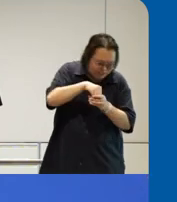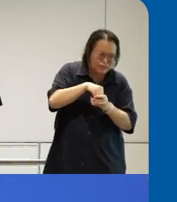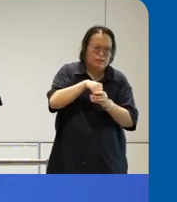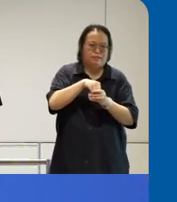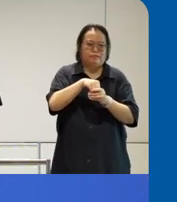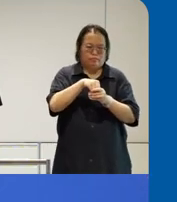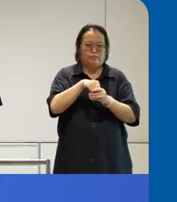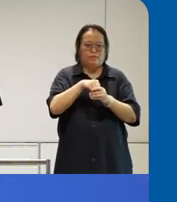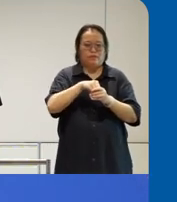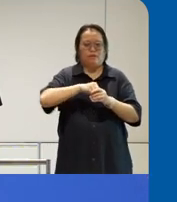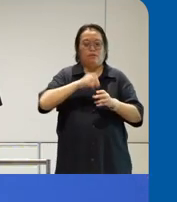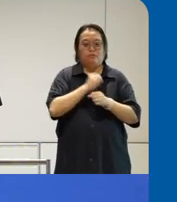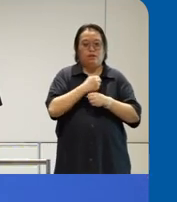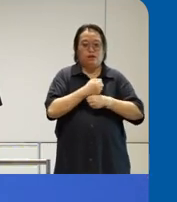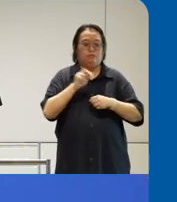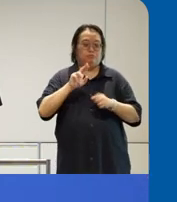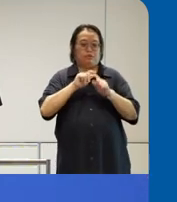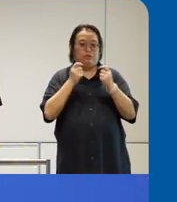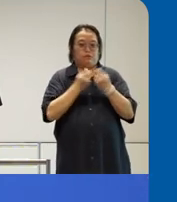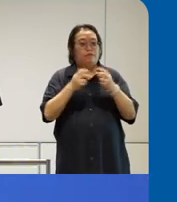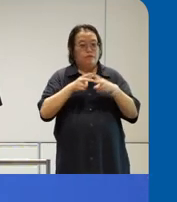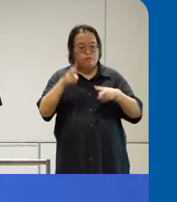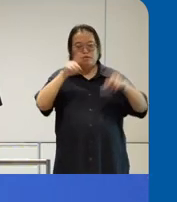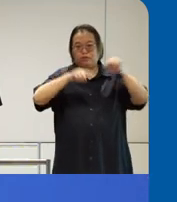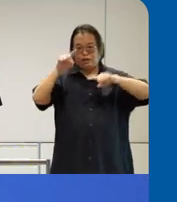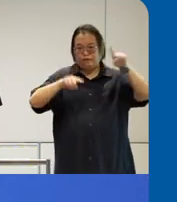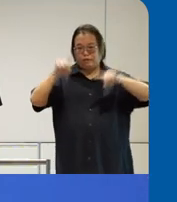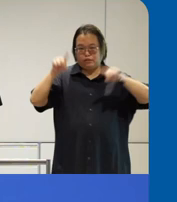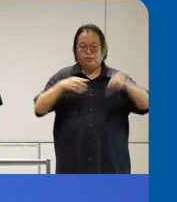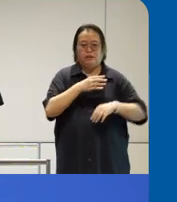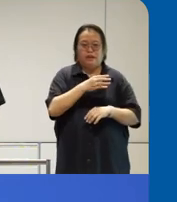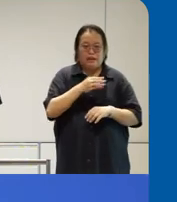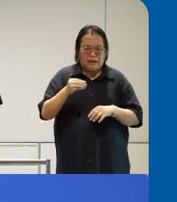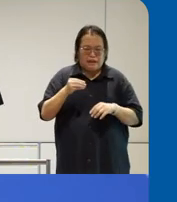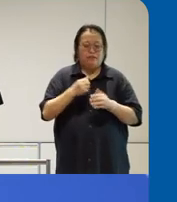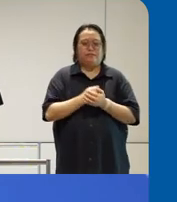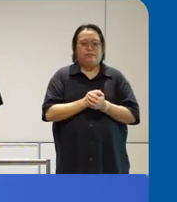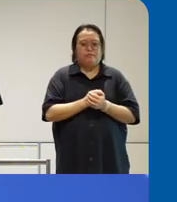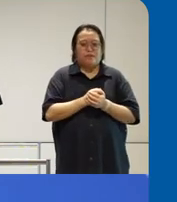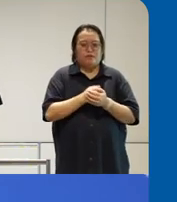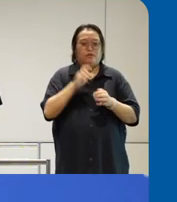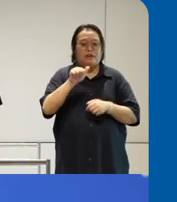the team is actually quite diverse as well we uh of course tuang himself is a at user we really